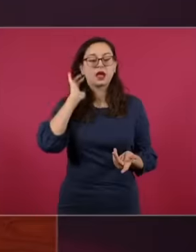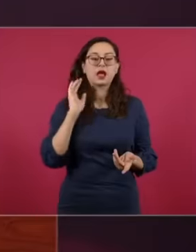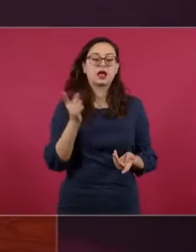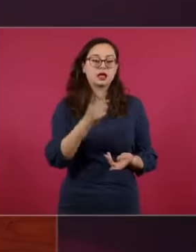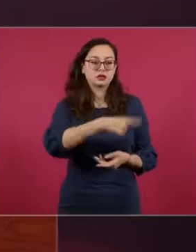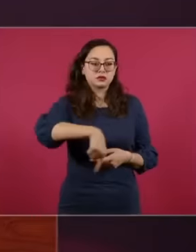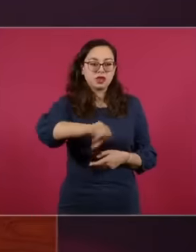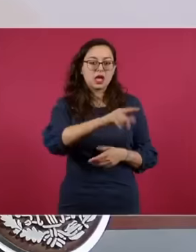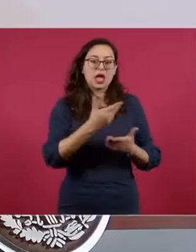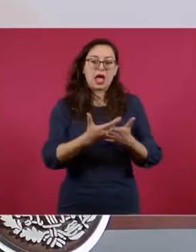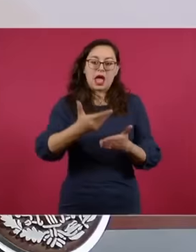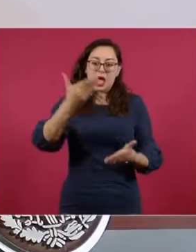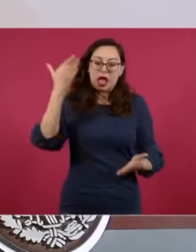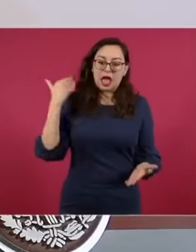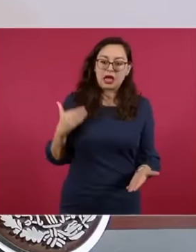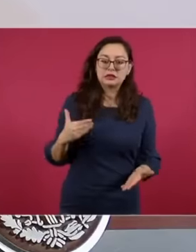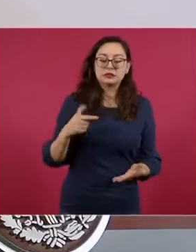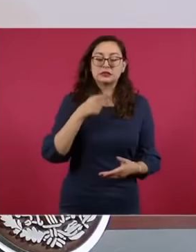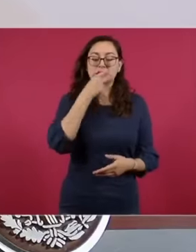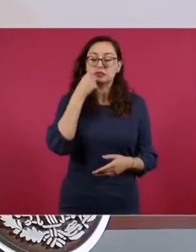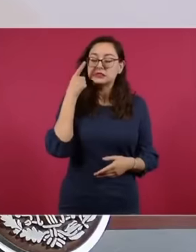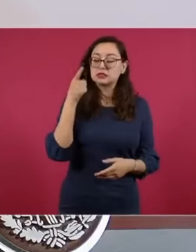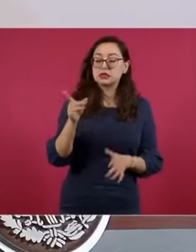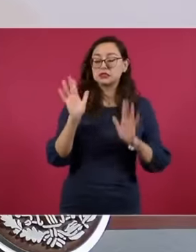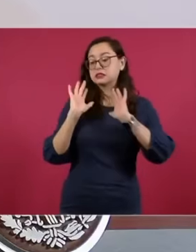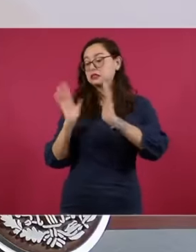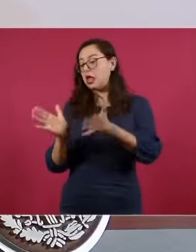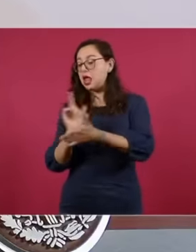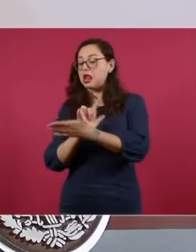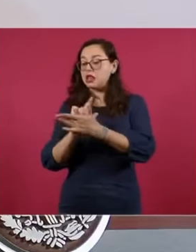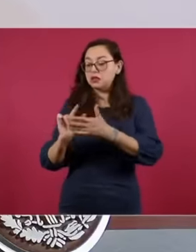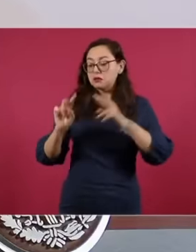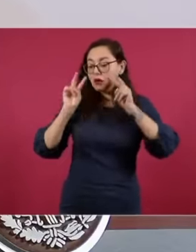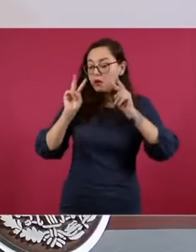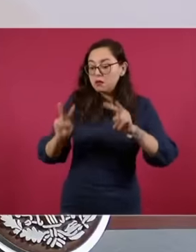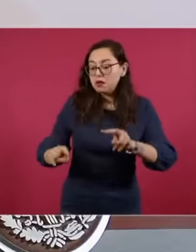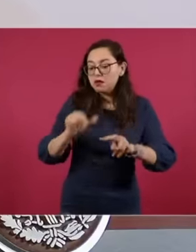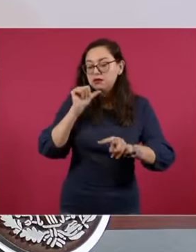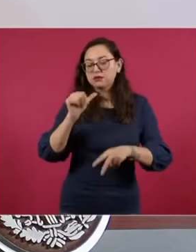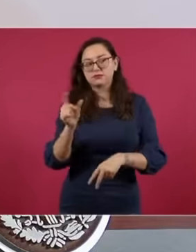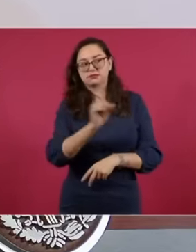a reach to the supreme court of justice of the nation to clarify that it has not been done and in this case the soil has not been